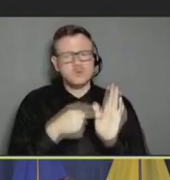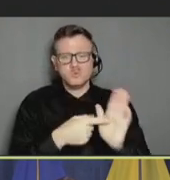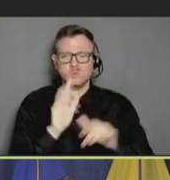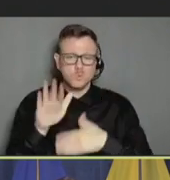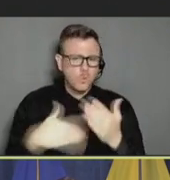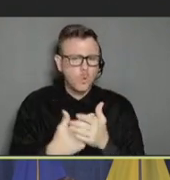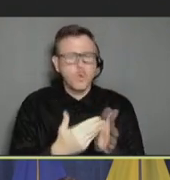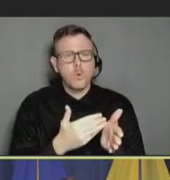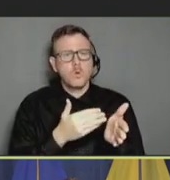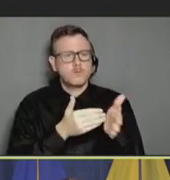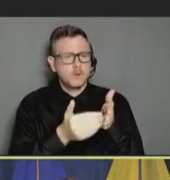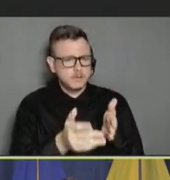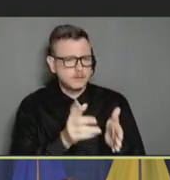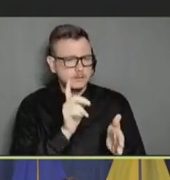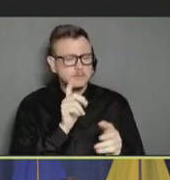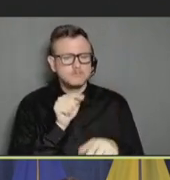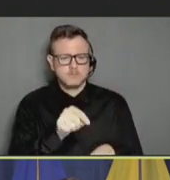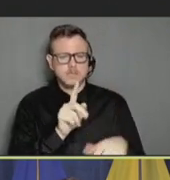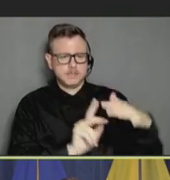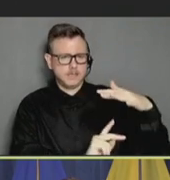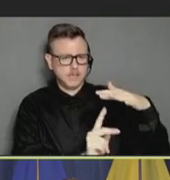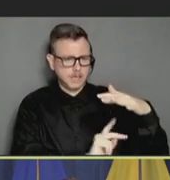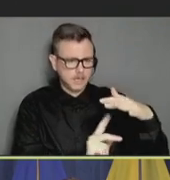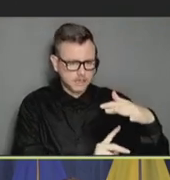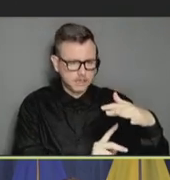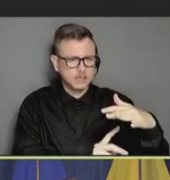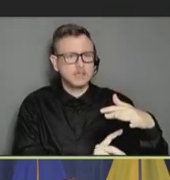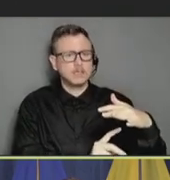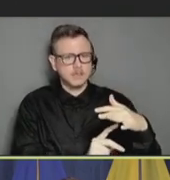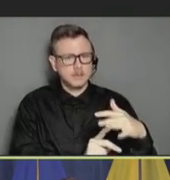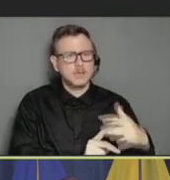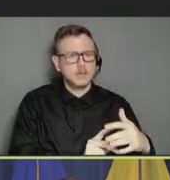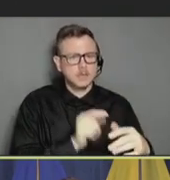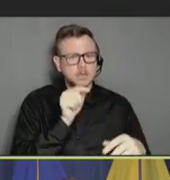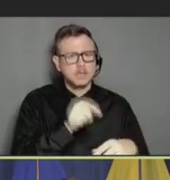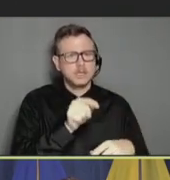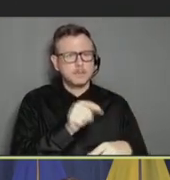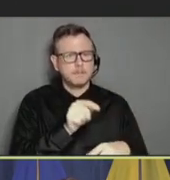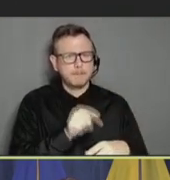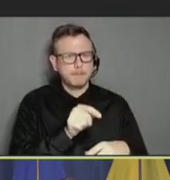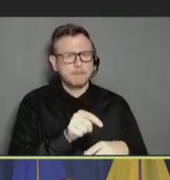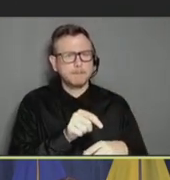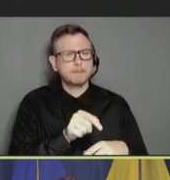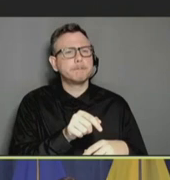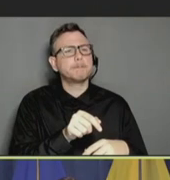really at kindergartners entering school. And the vaccination rates sort of overall